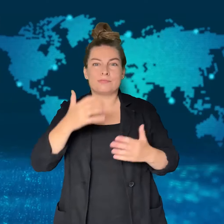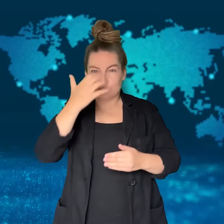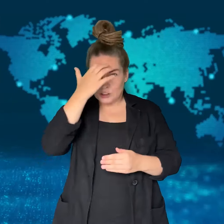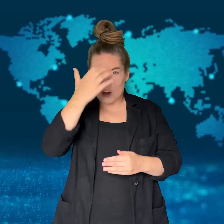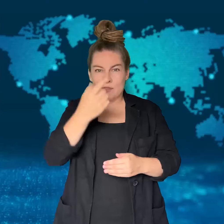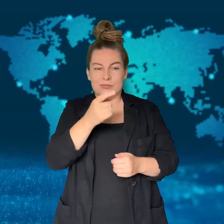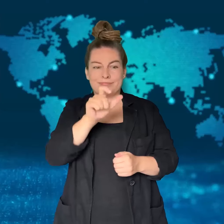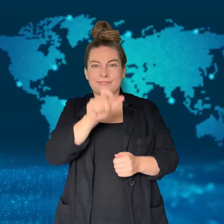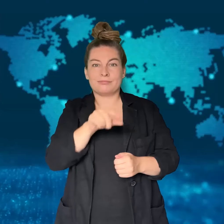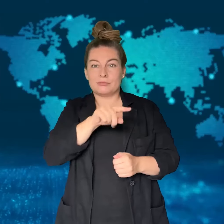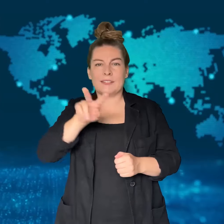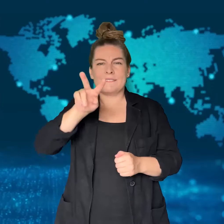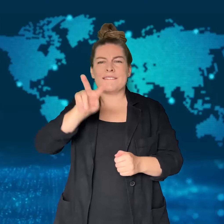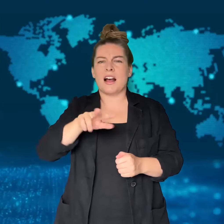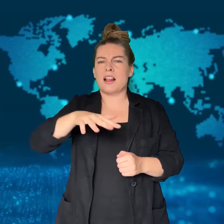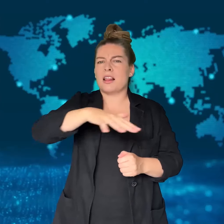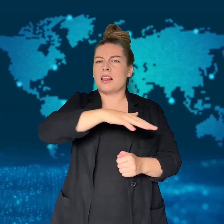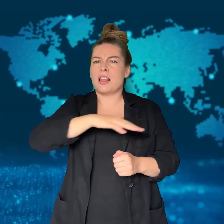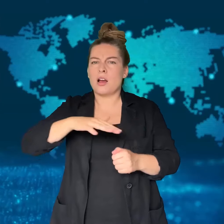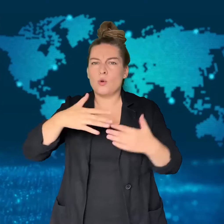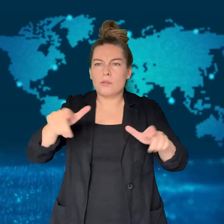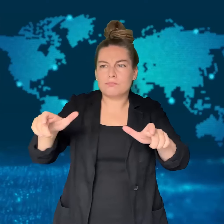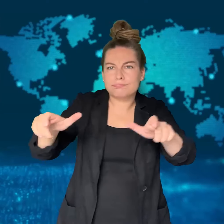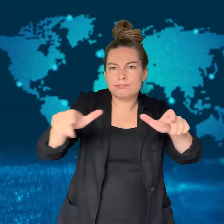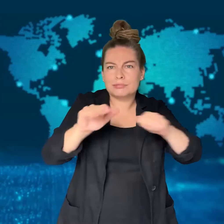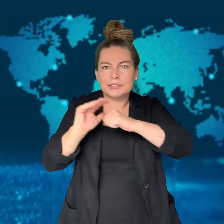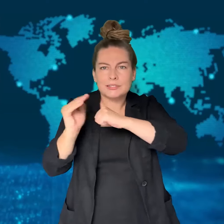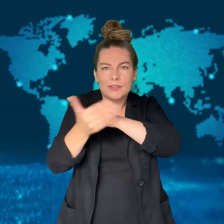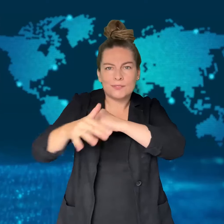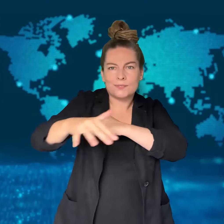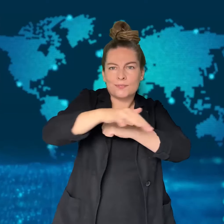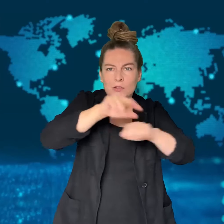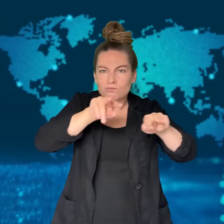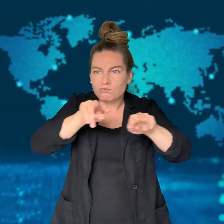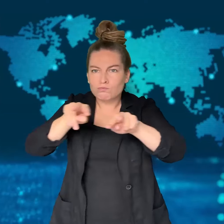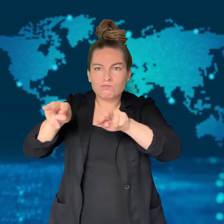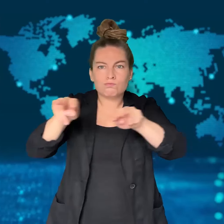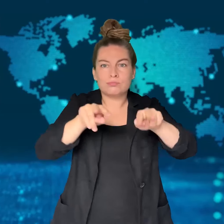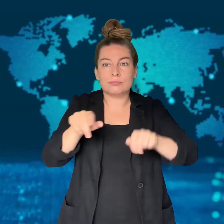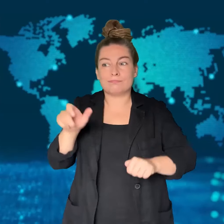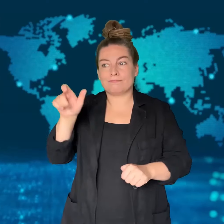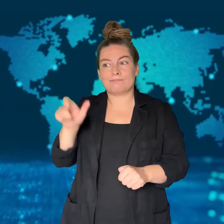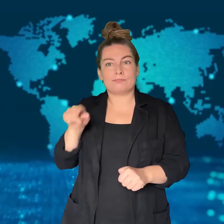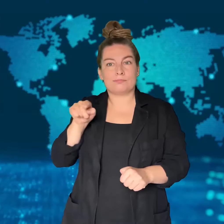According to Omar Haijawi-Pirchner,